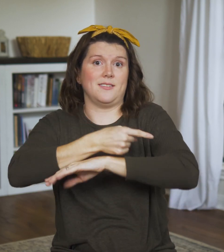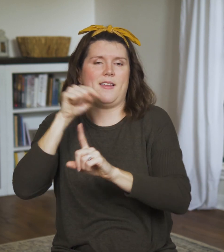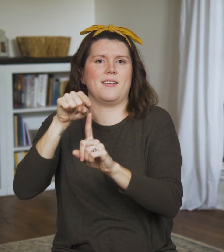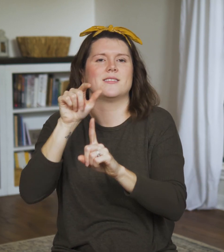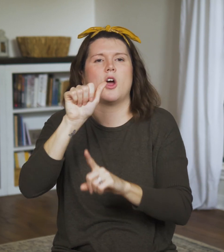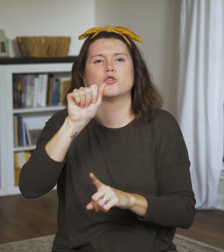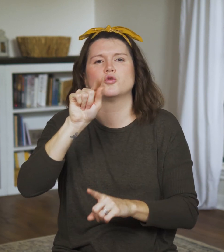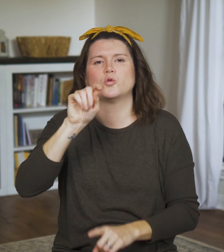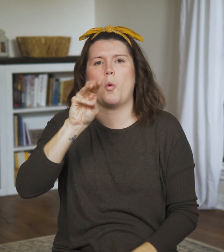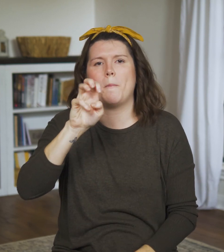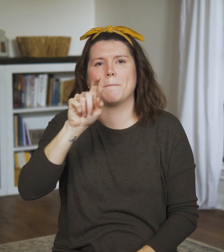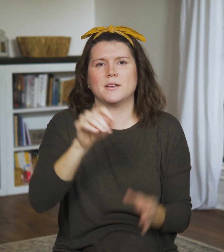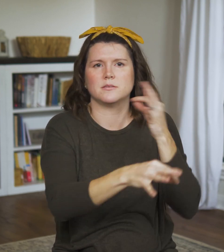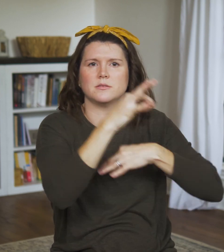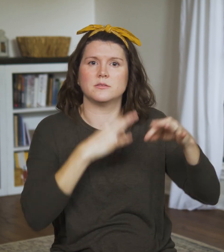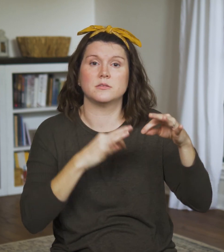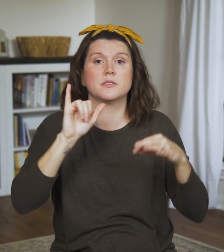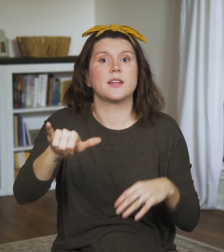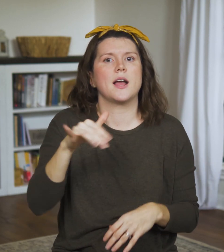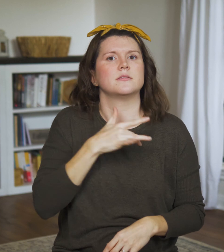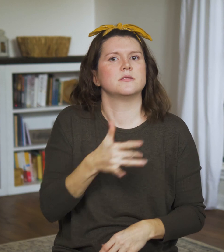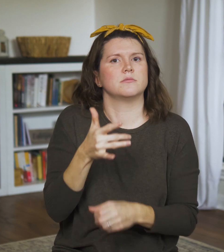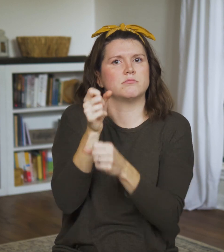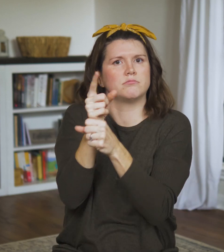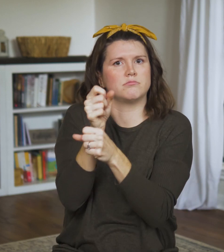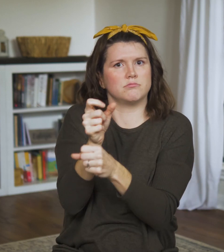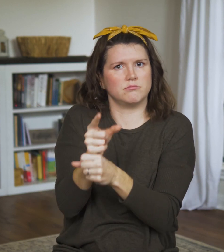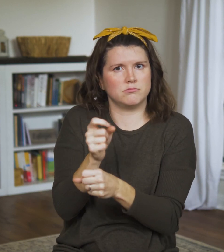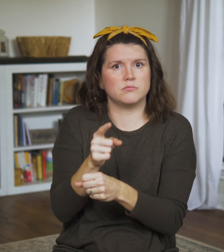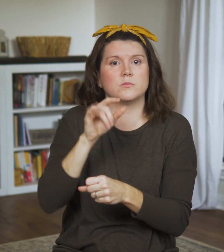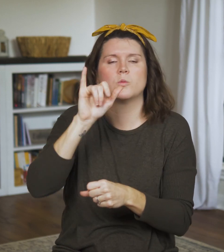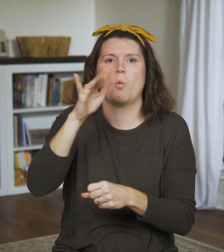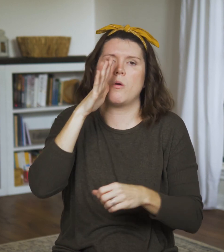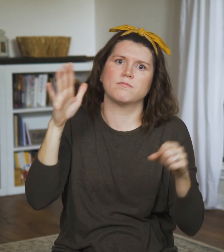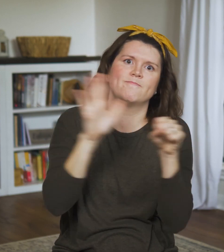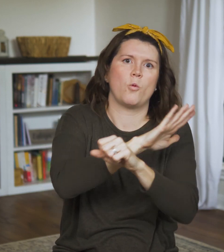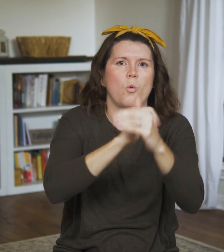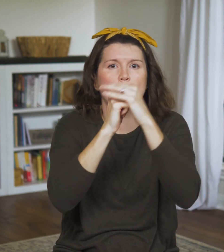Other than the Day of Atonement,